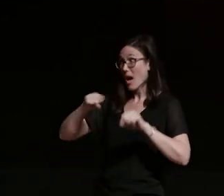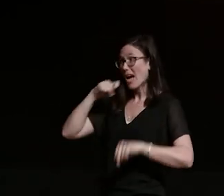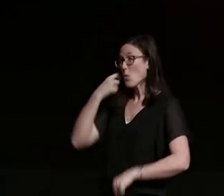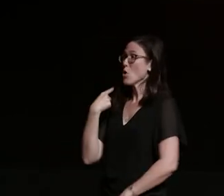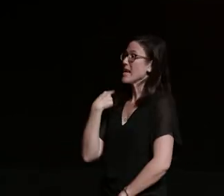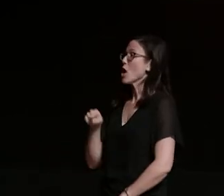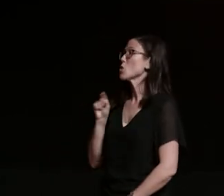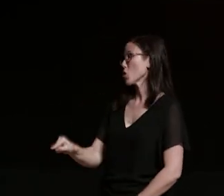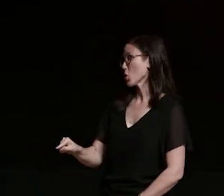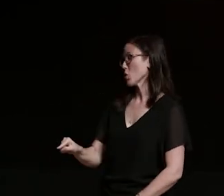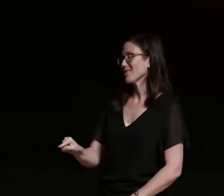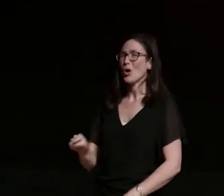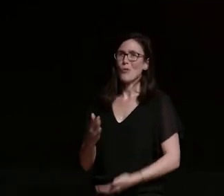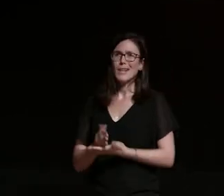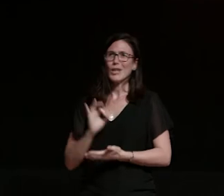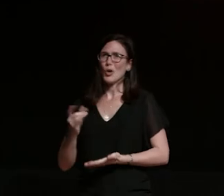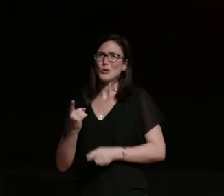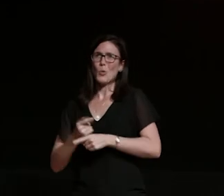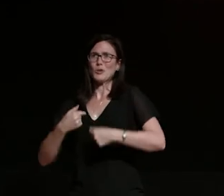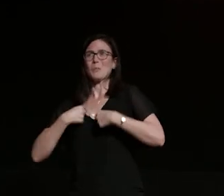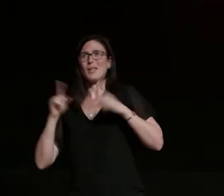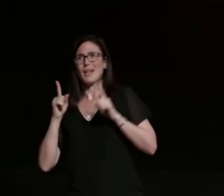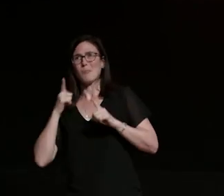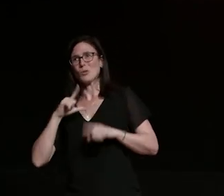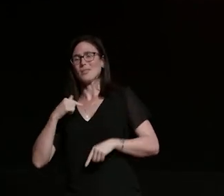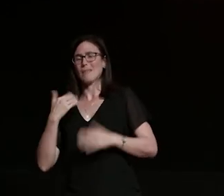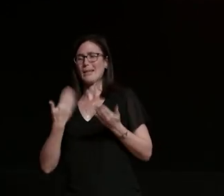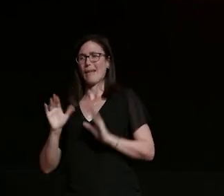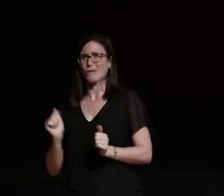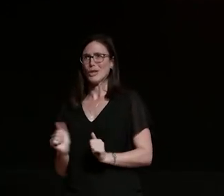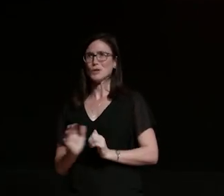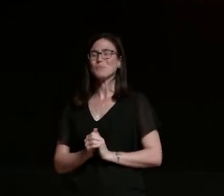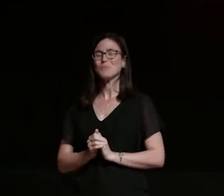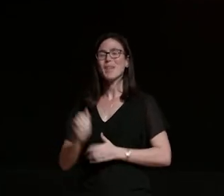she's already killed me um i bought my first bike seven years ago and the ghost that you're